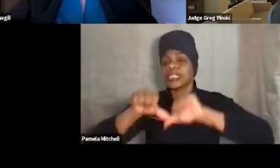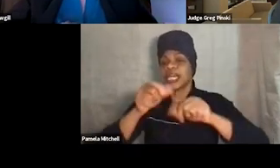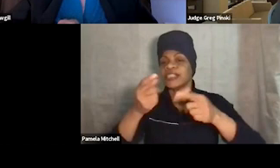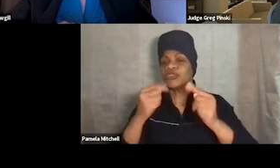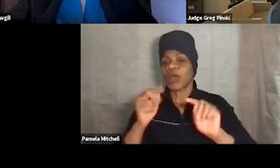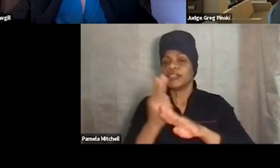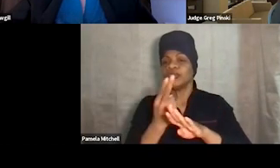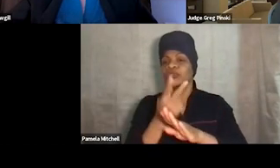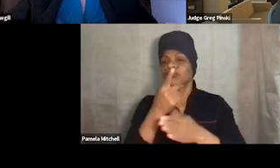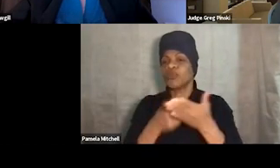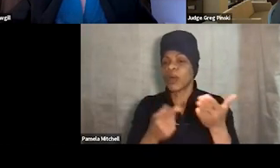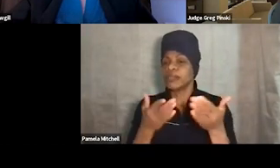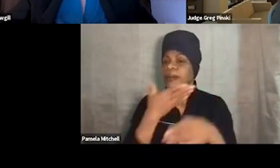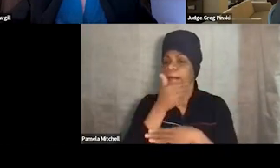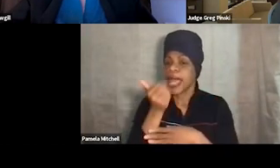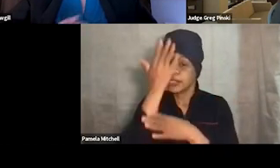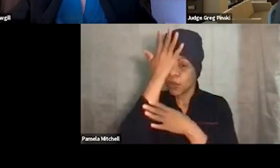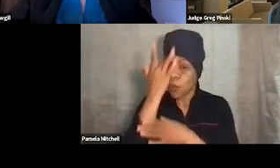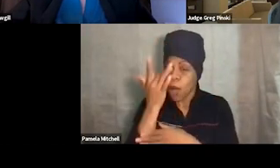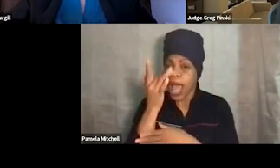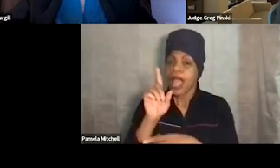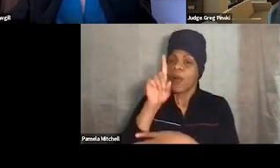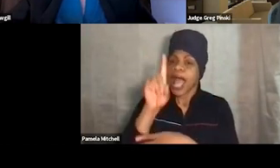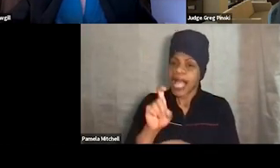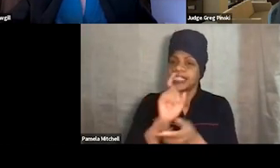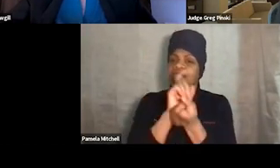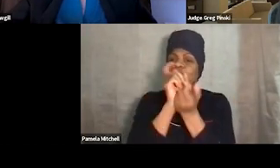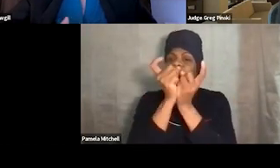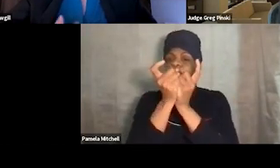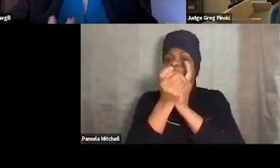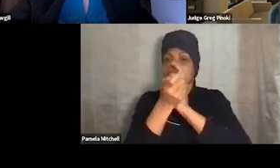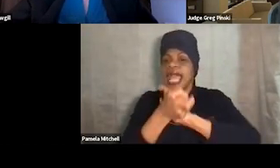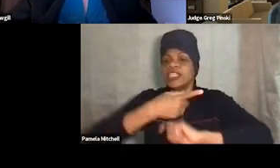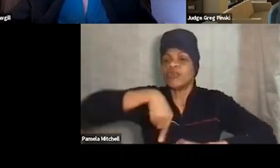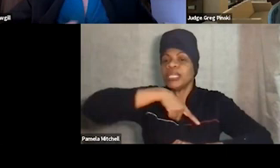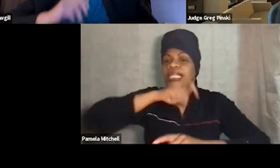Change every single thing. Change it all. So we need to help them, we need to give 'em all kinds of kudos,